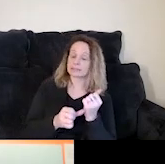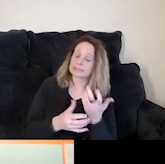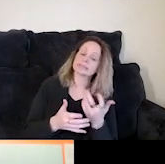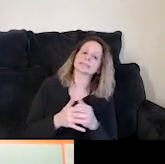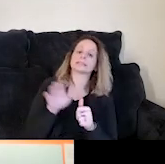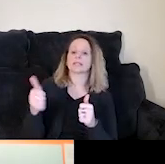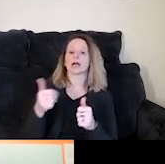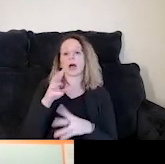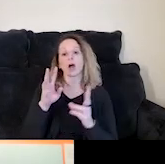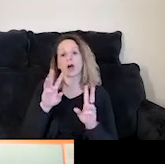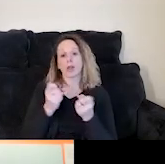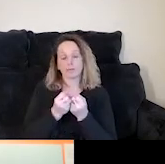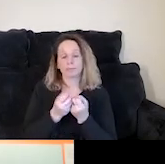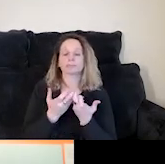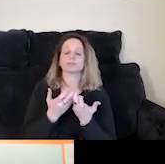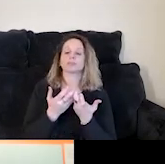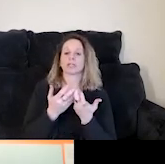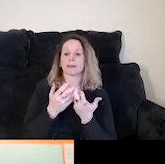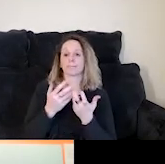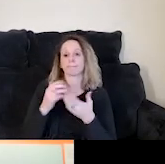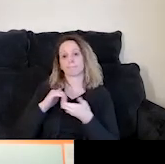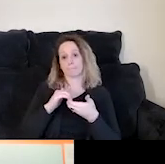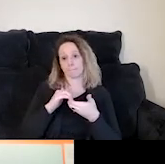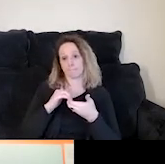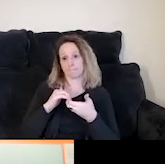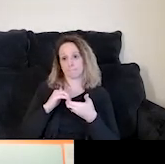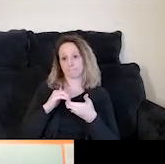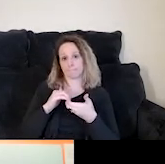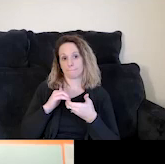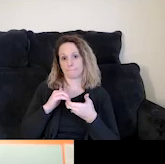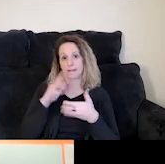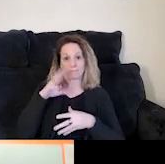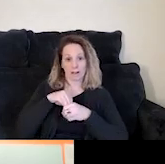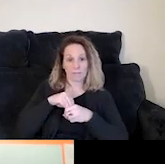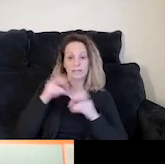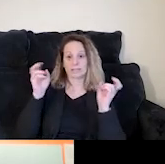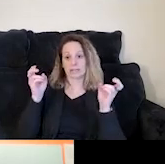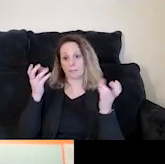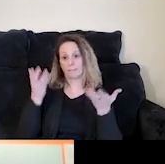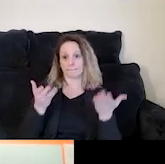other webinars that we and our partners are involved in in topics that are probably of interest to you.